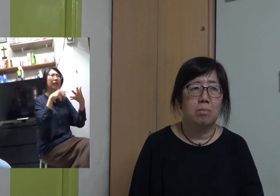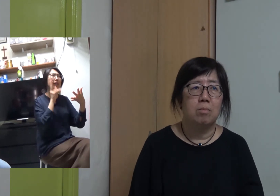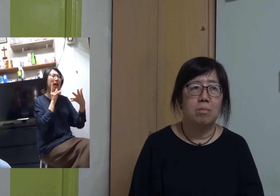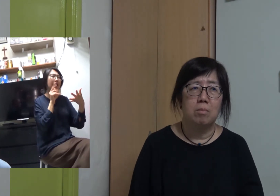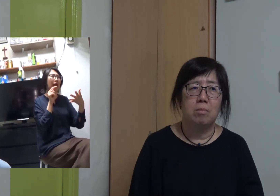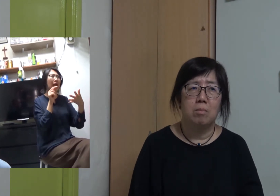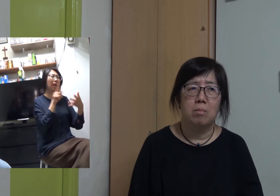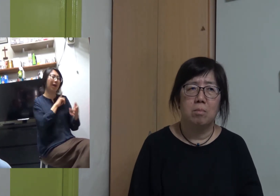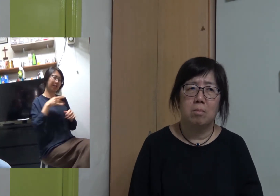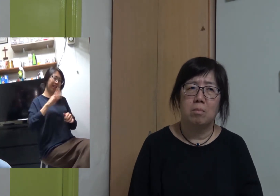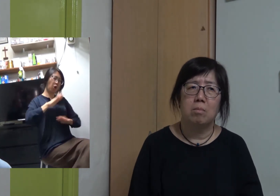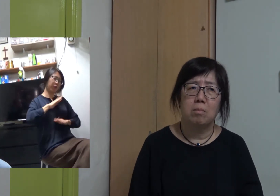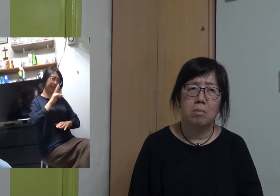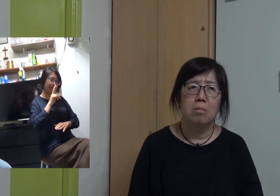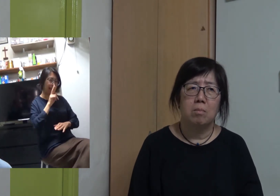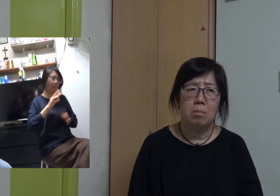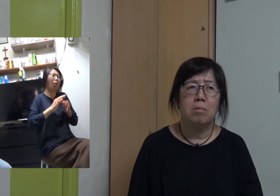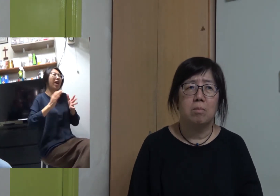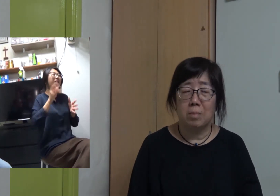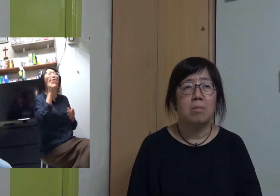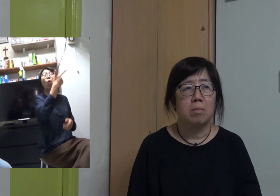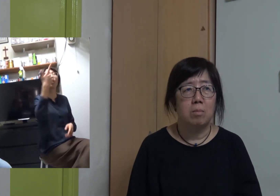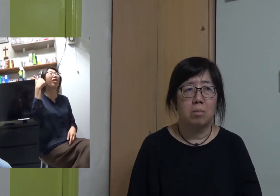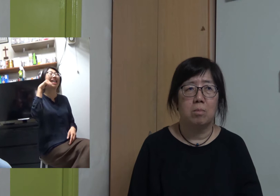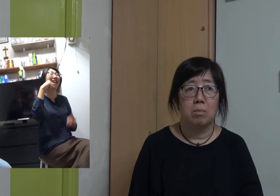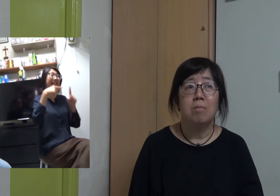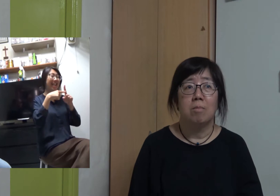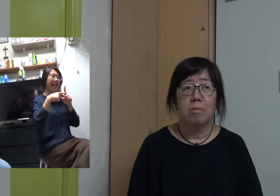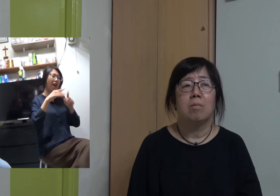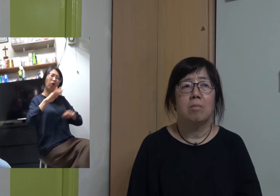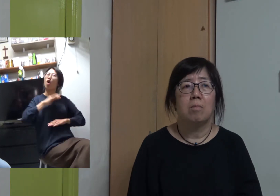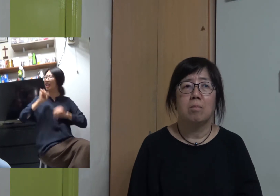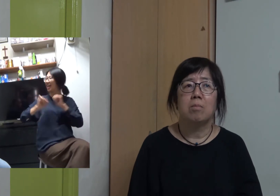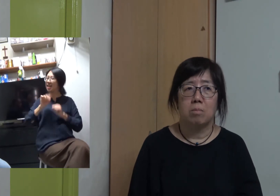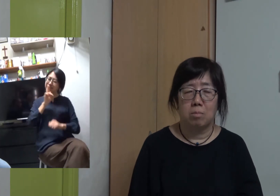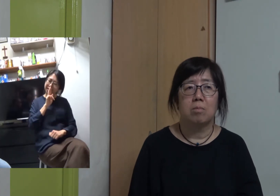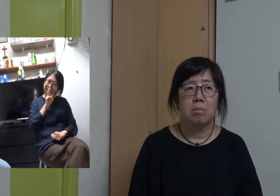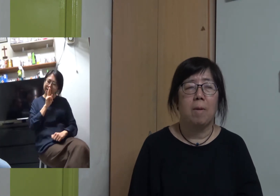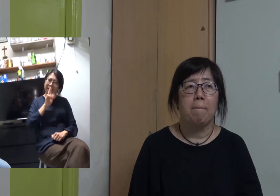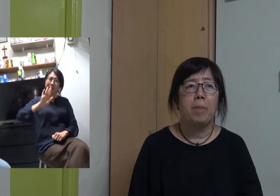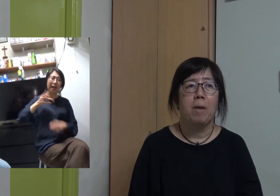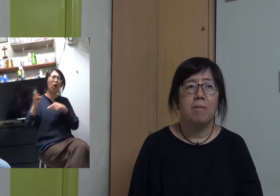It doesn't matter whether he has a quiet personality Many people with normal hearing are also placid